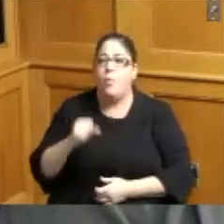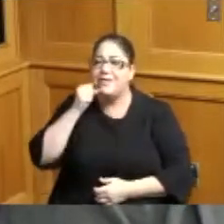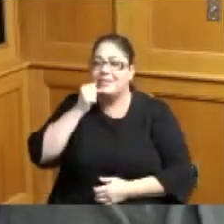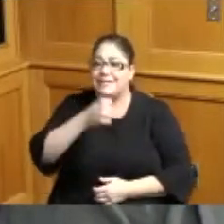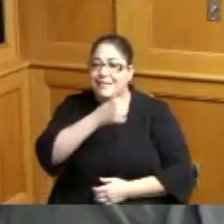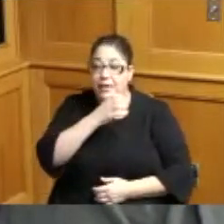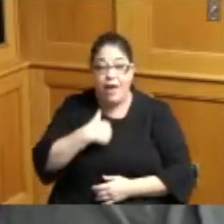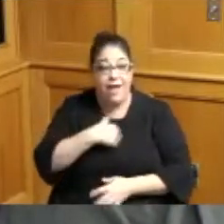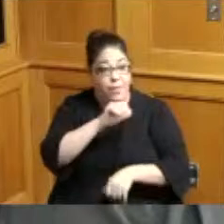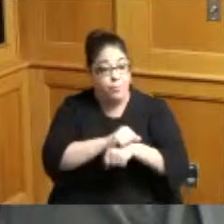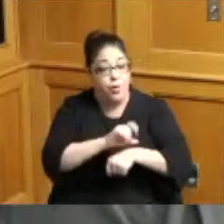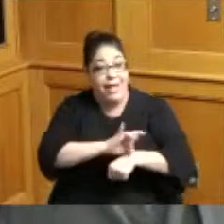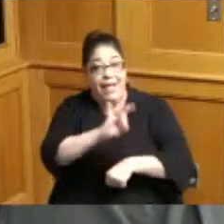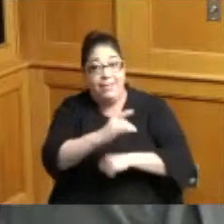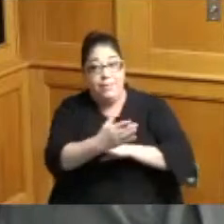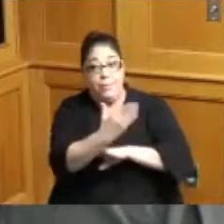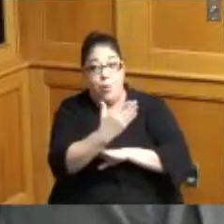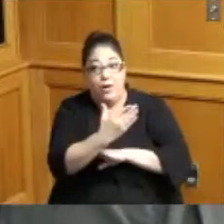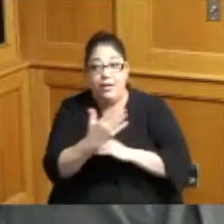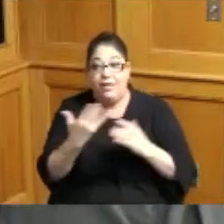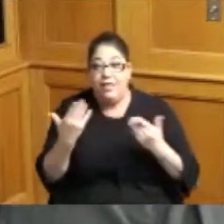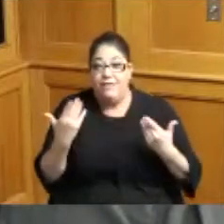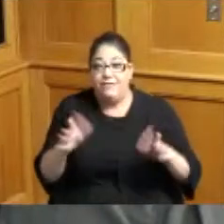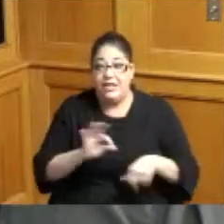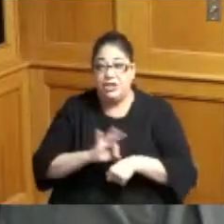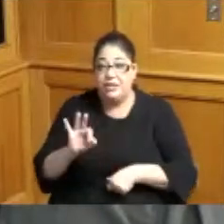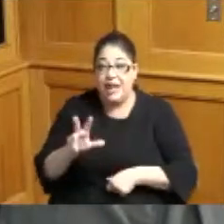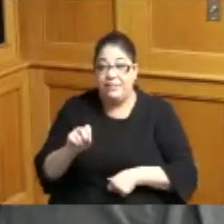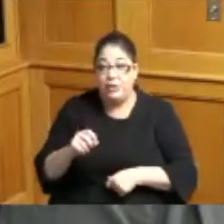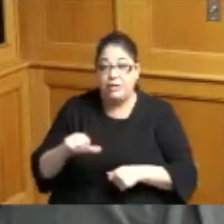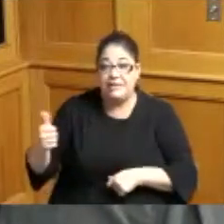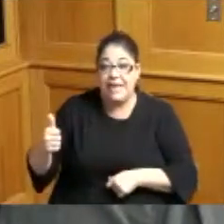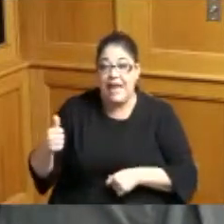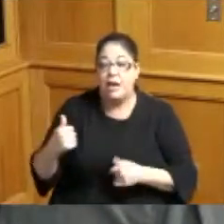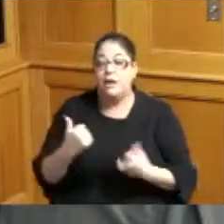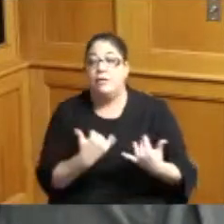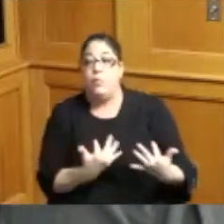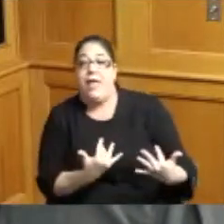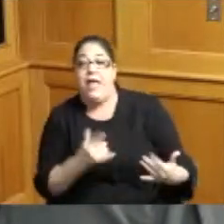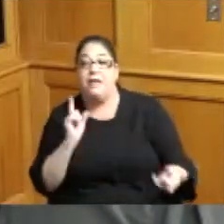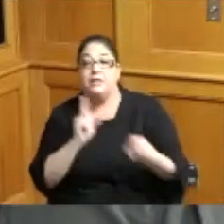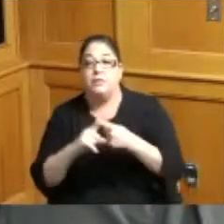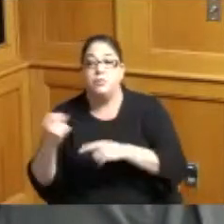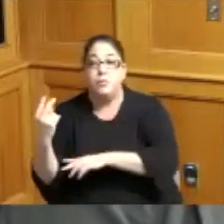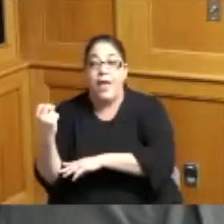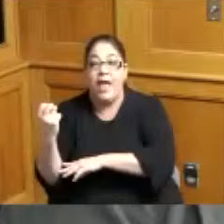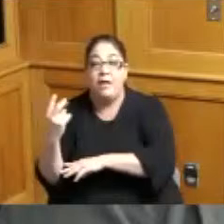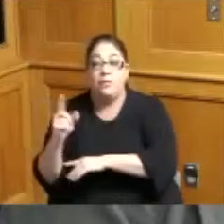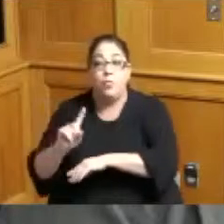an appointment at 8 A.M you're done at 9 30 10 but you got to wait till 12 o'clock or one o'clock to